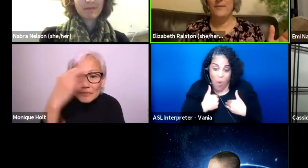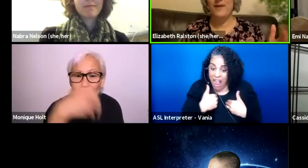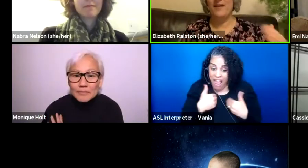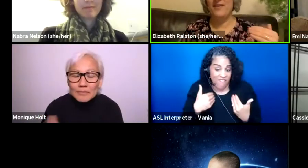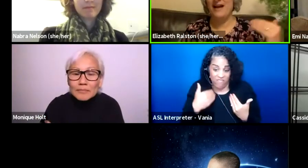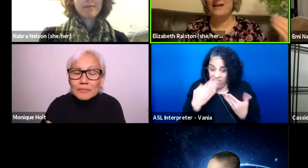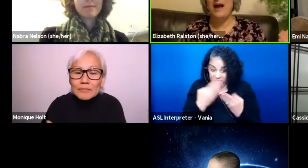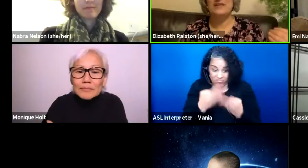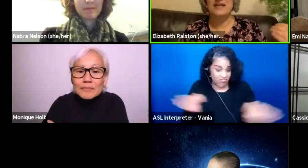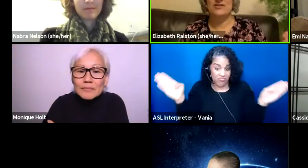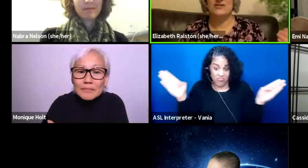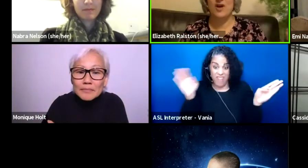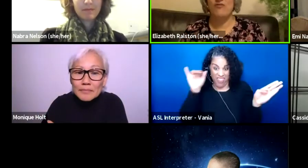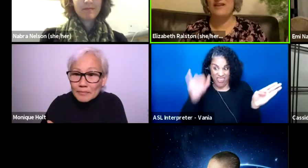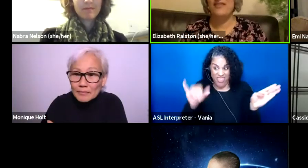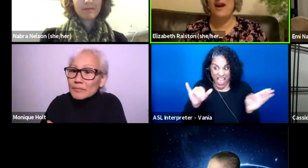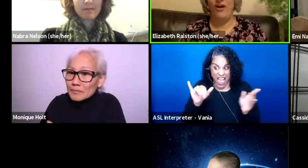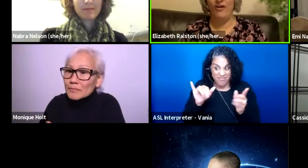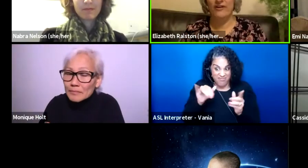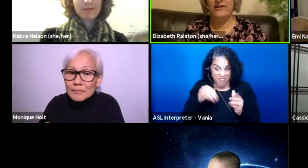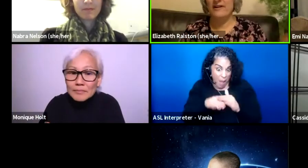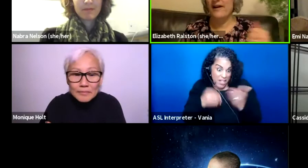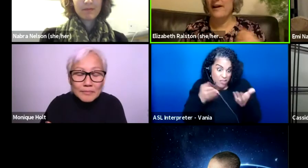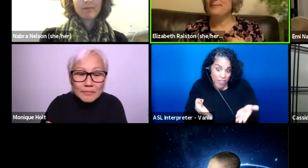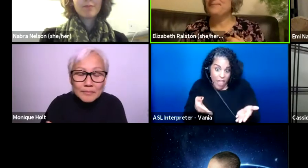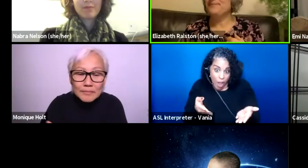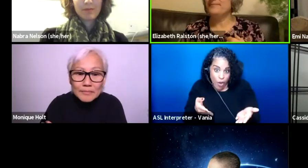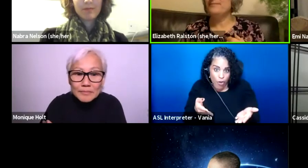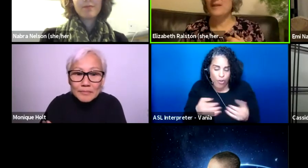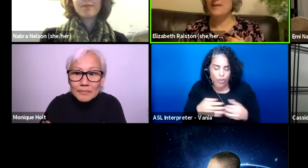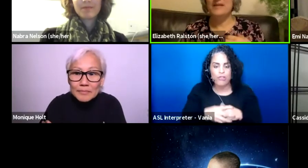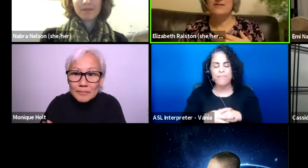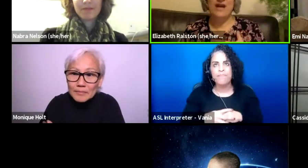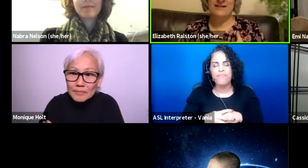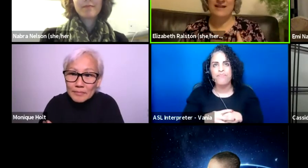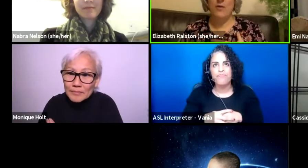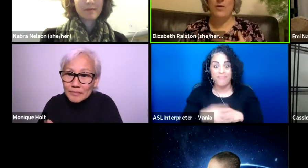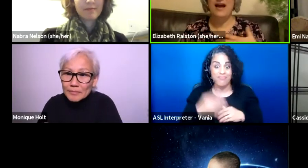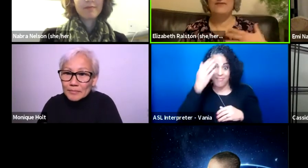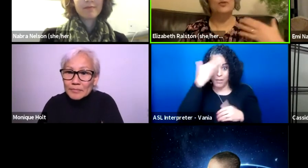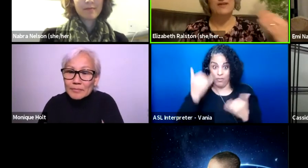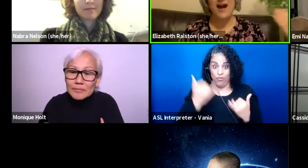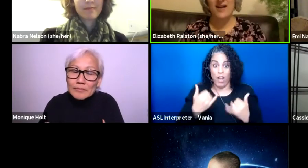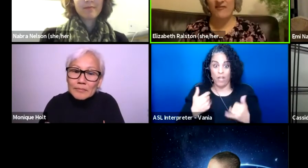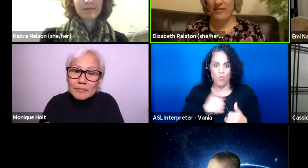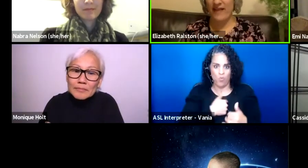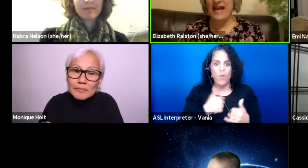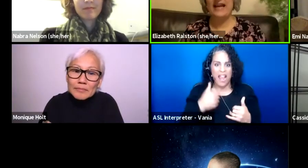that accommodations are already there, because right now we have to do a lot of planning